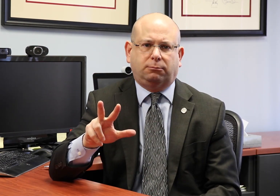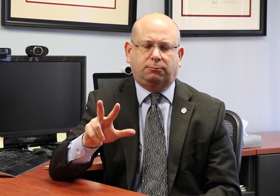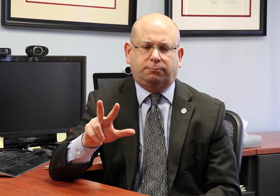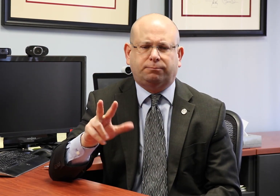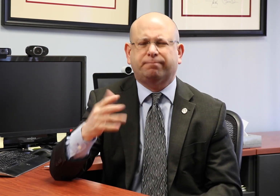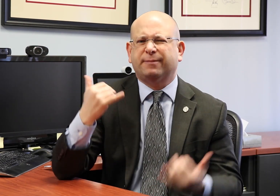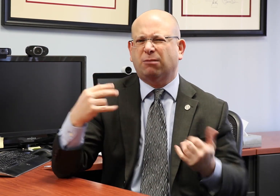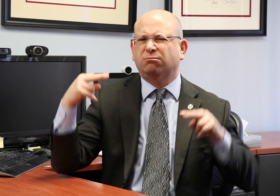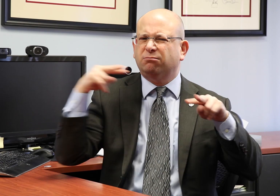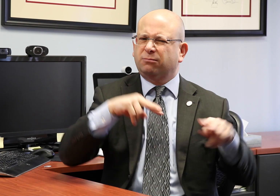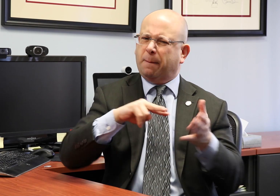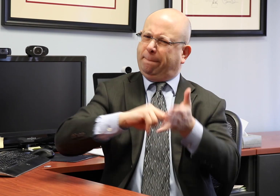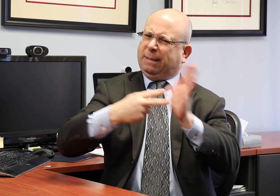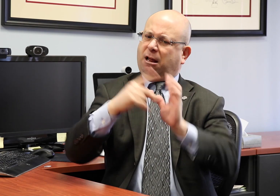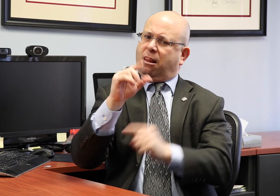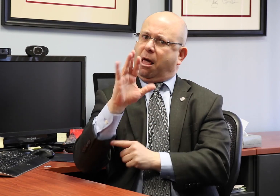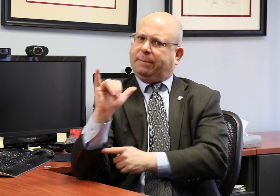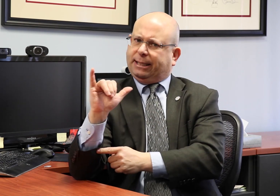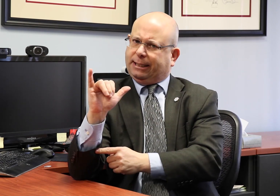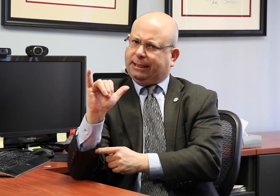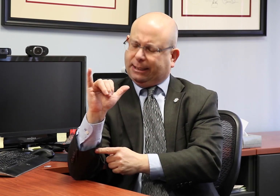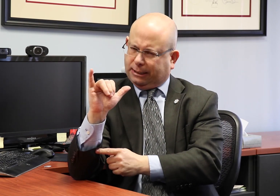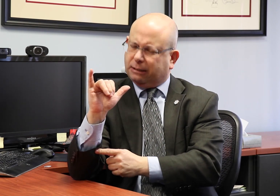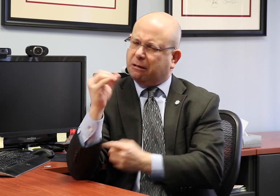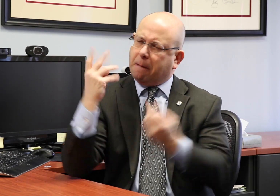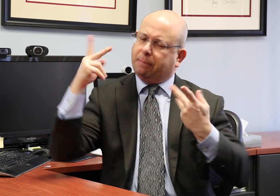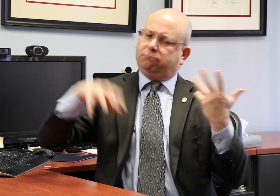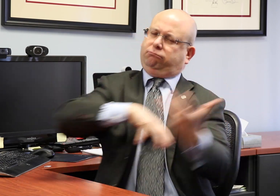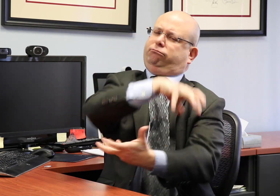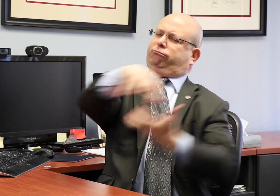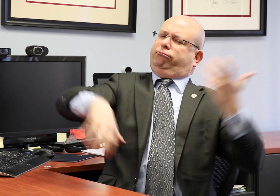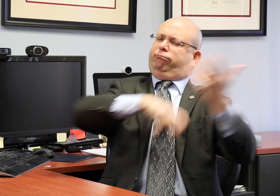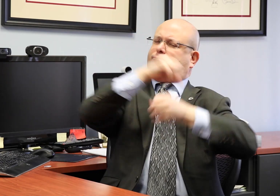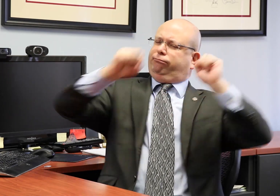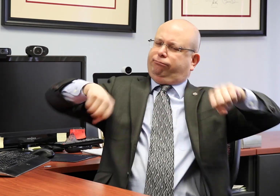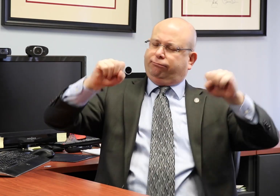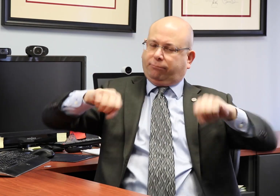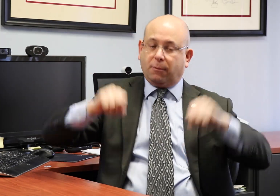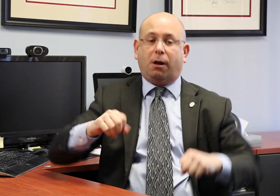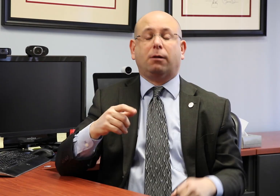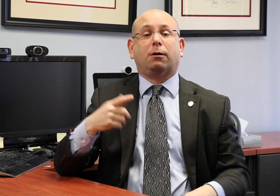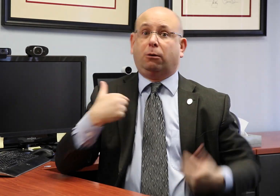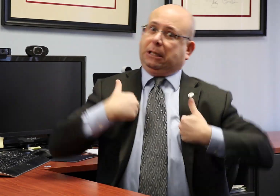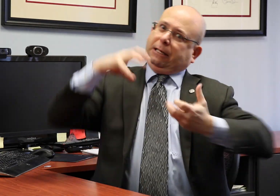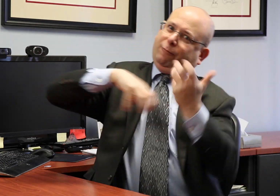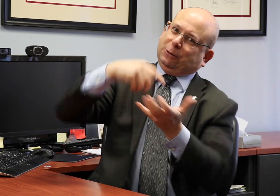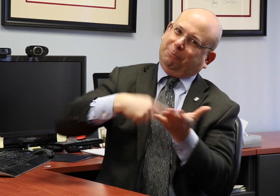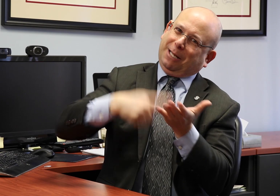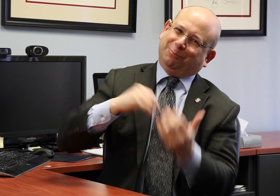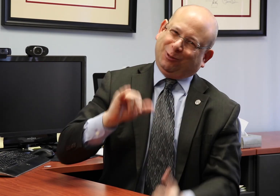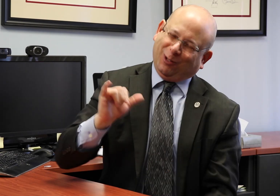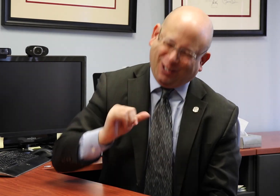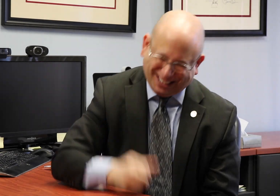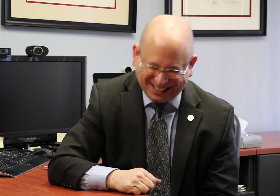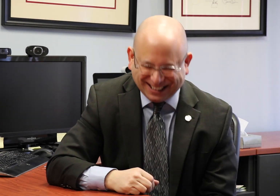But what does "lobbying" mean? Yes, it's confusing to many people, including myself!